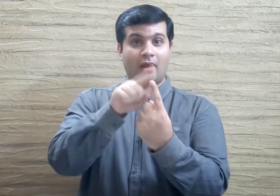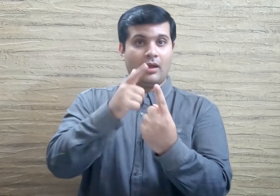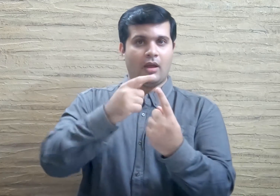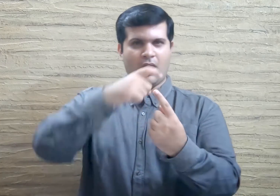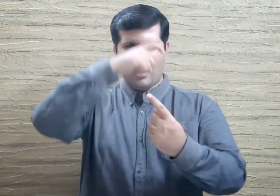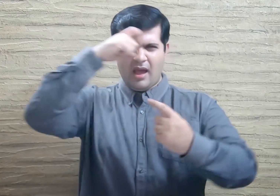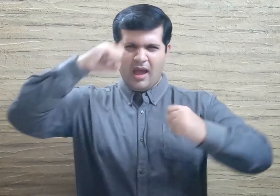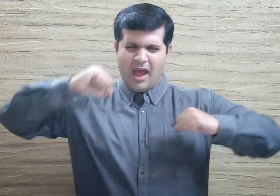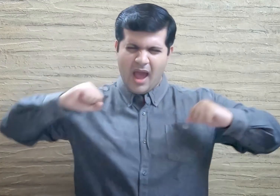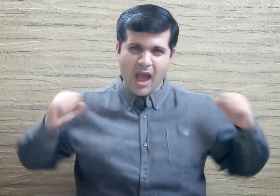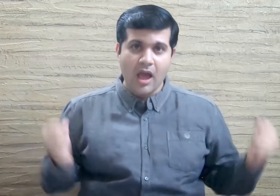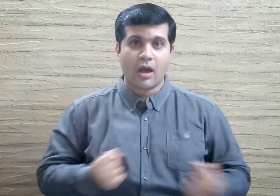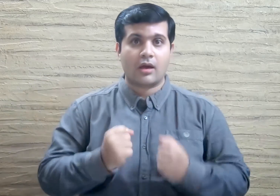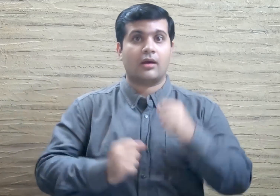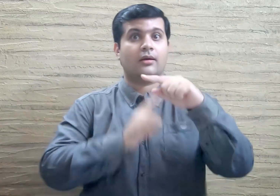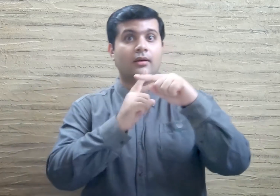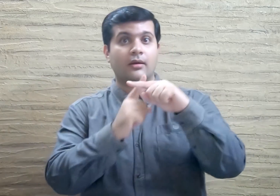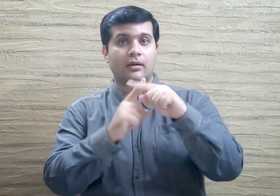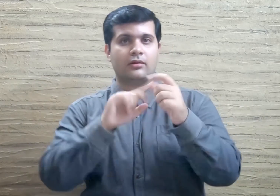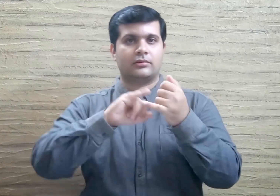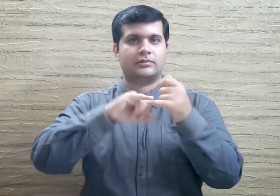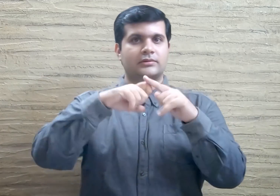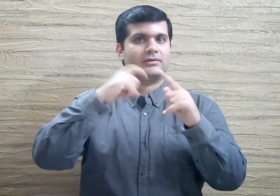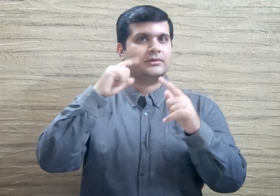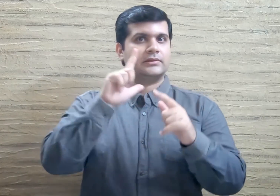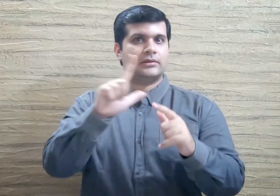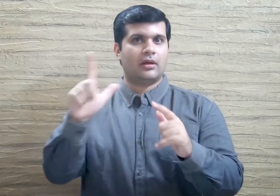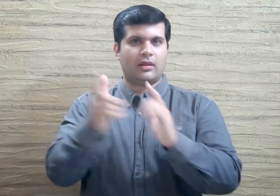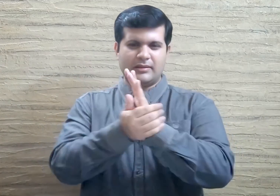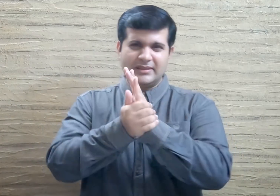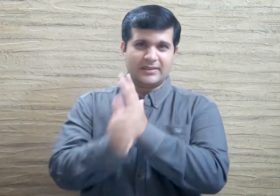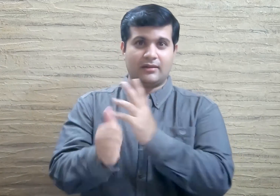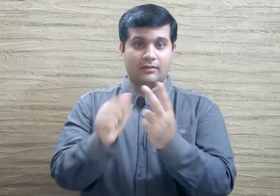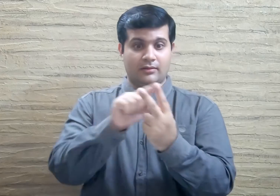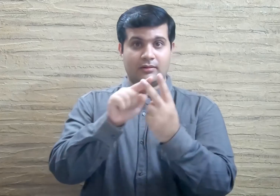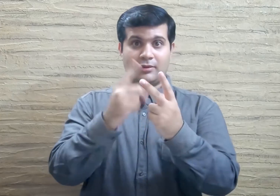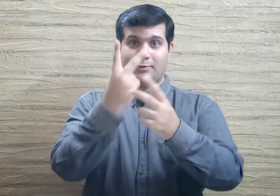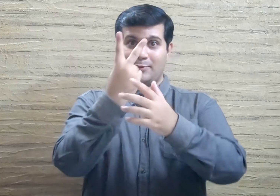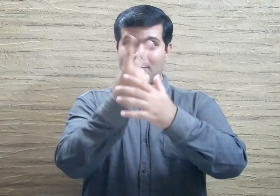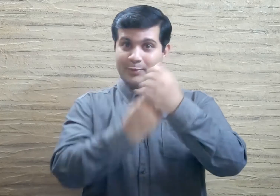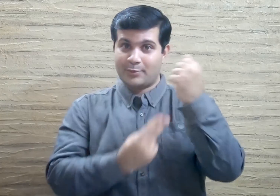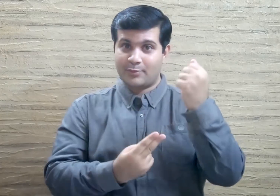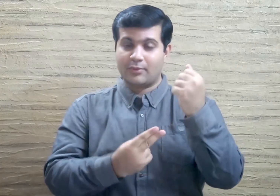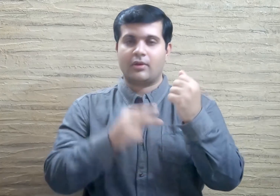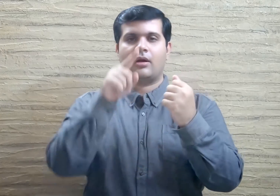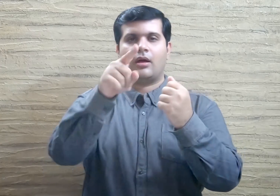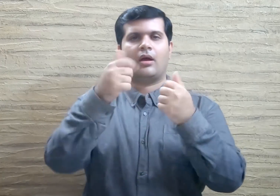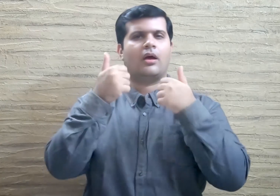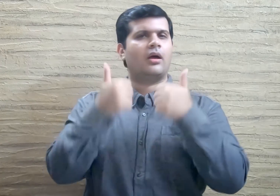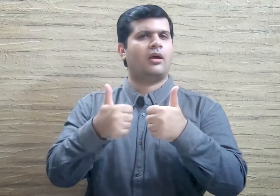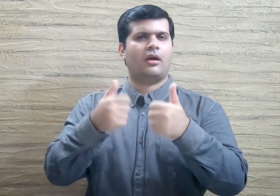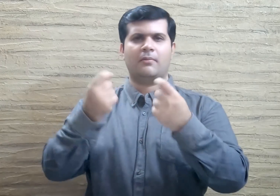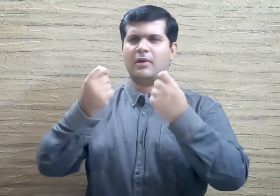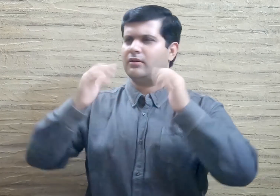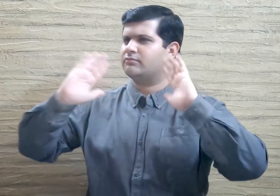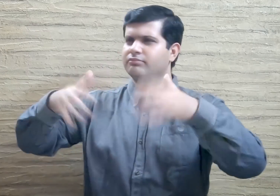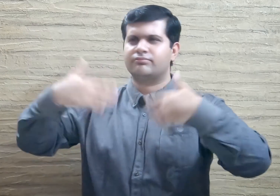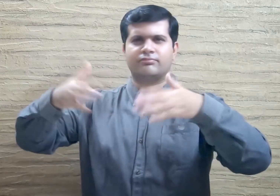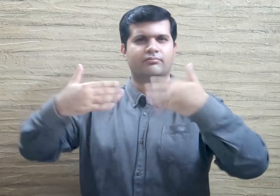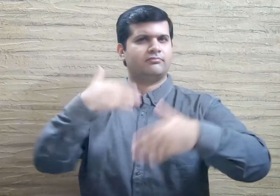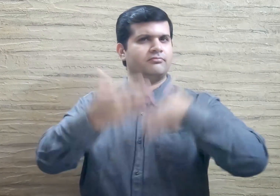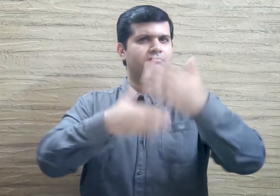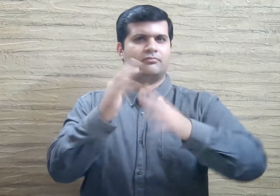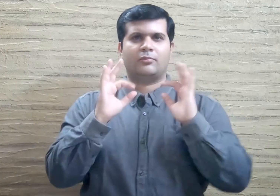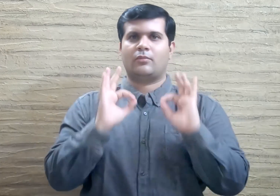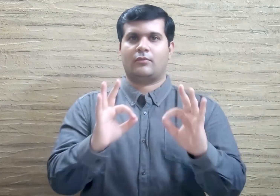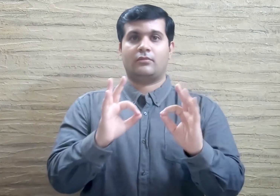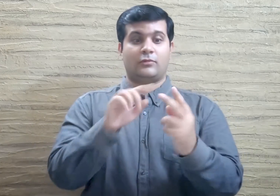Hard work and Skill. With these two you will be able to earn a lot of money.